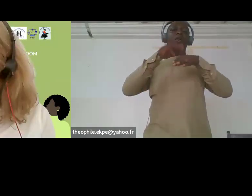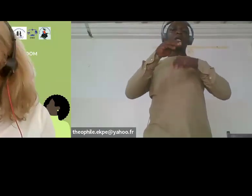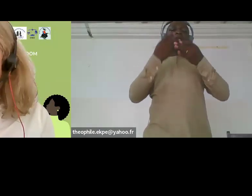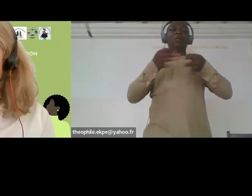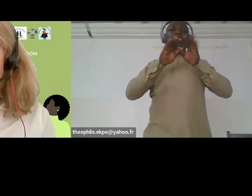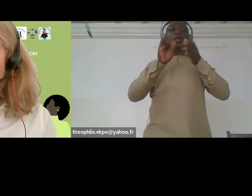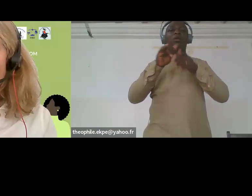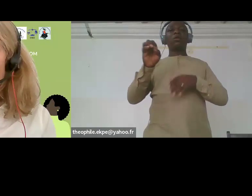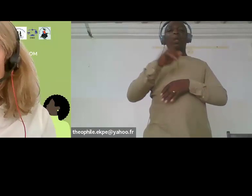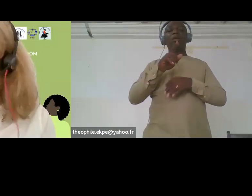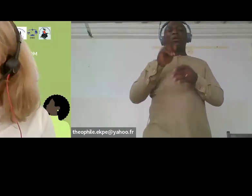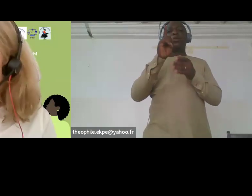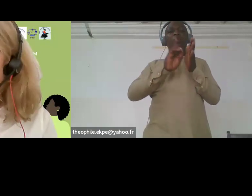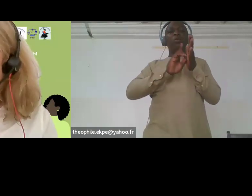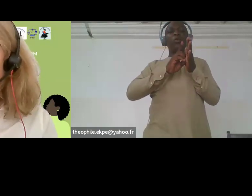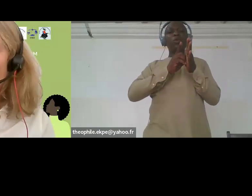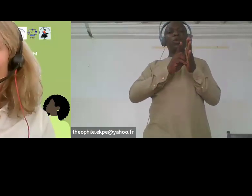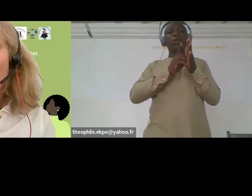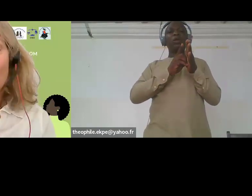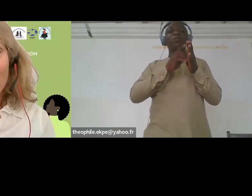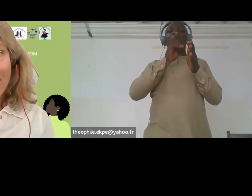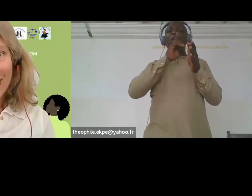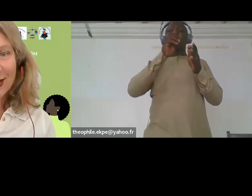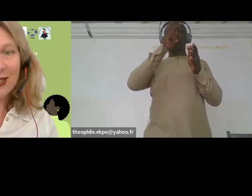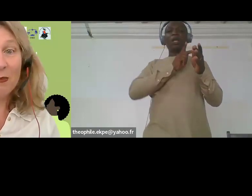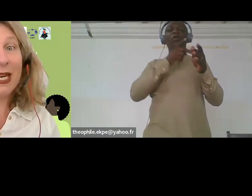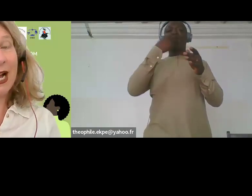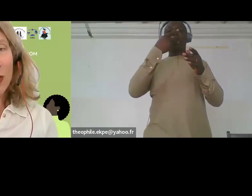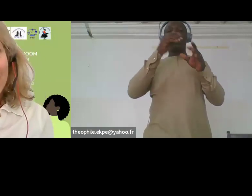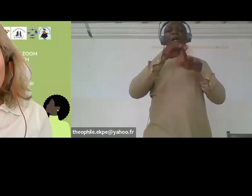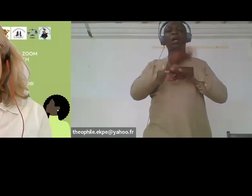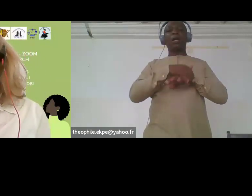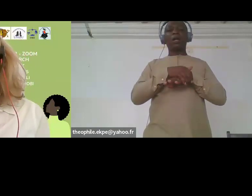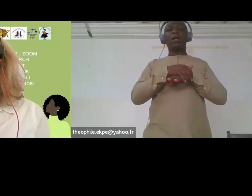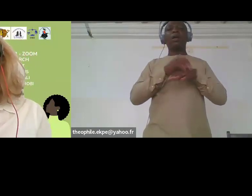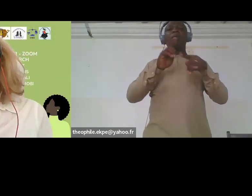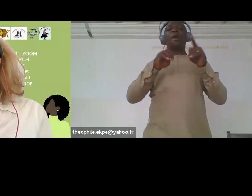It lasts one minute.Janet is from Kenya, she speaks to us in English but Caroline is translating into French